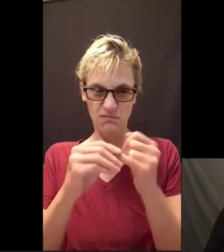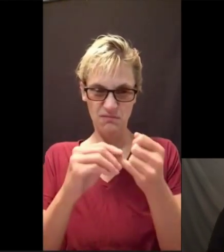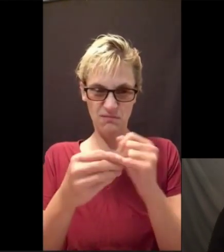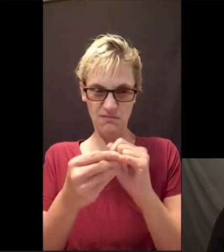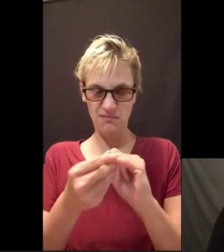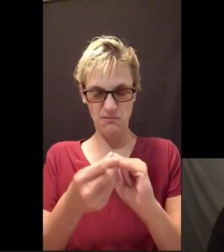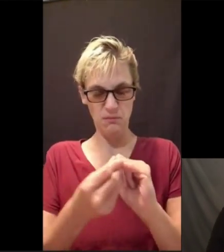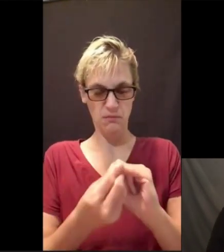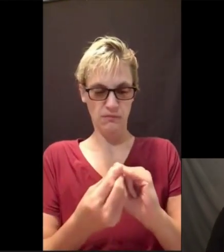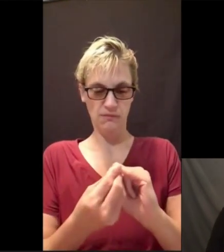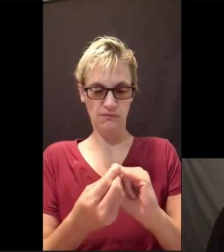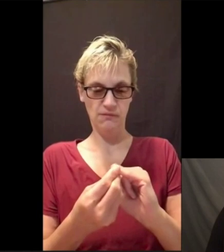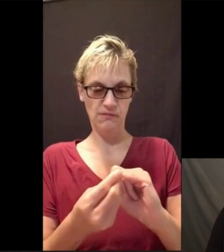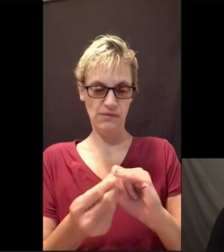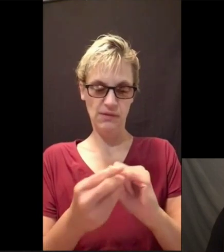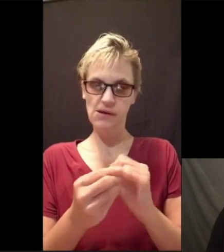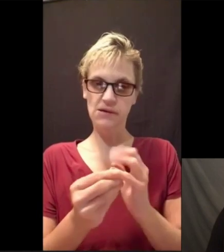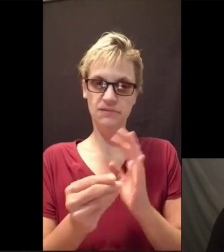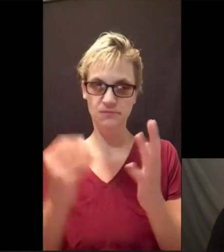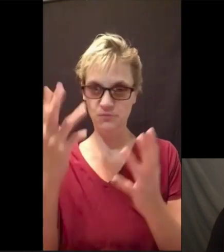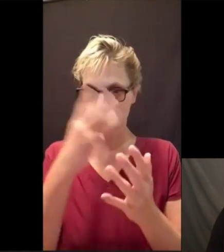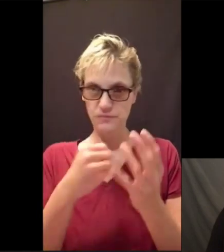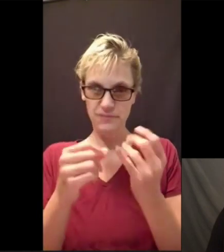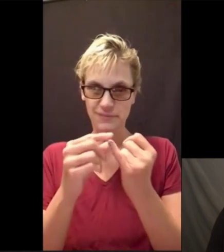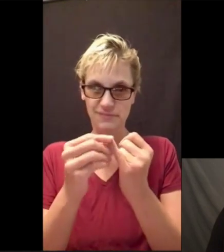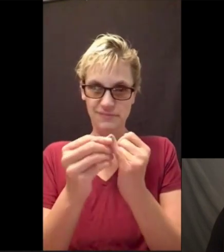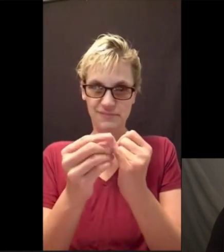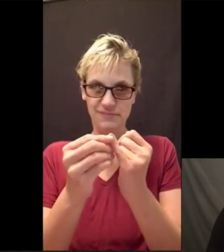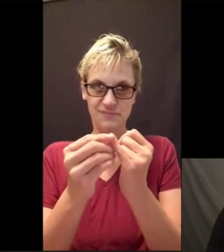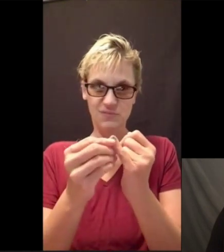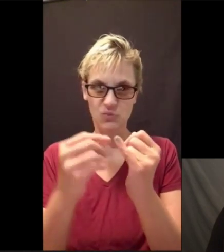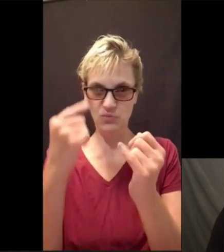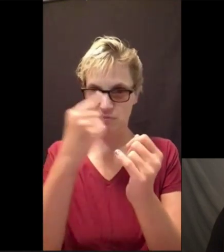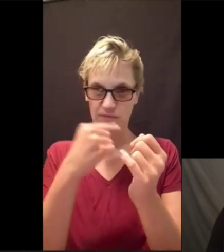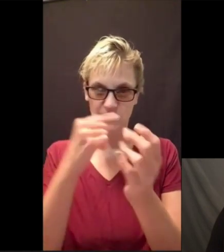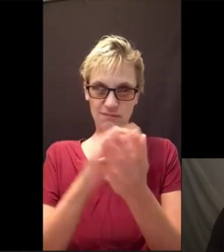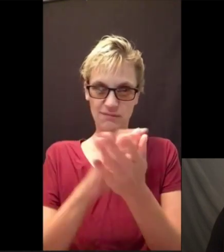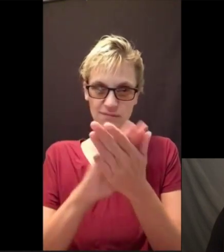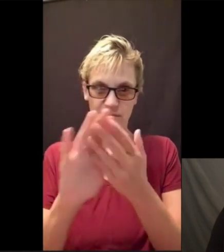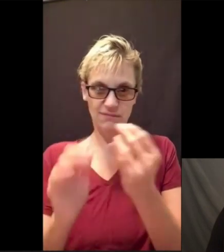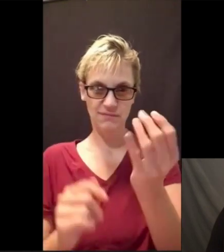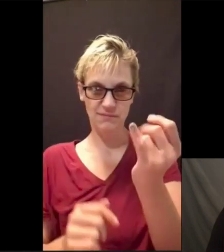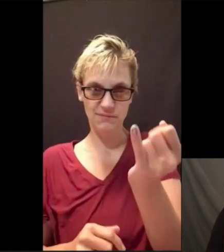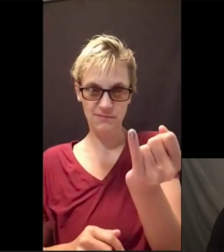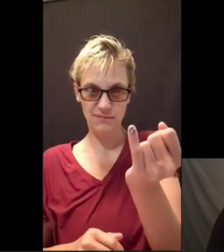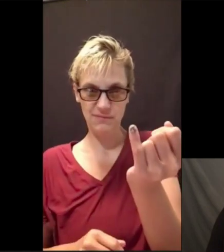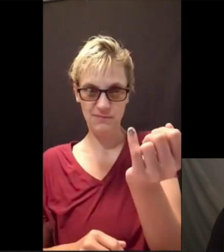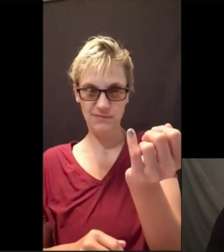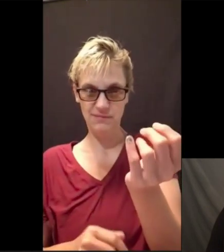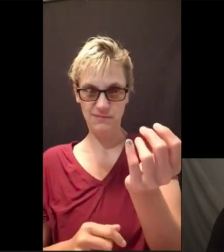It's easy. And it looks beautiful. It looks really nice.